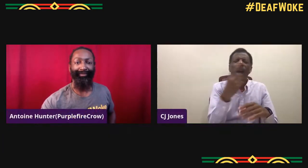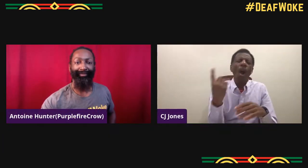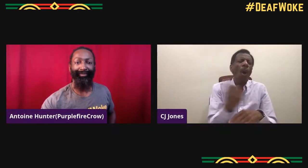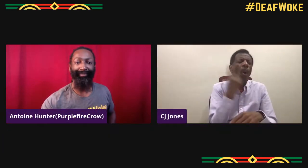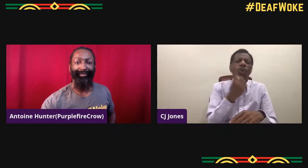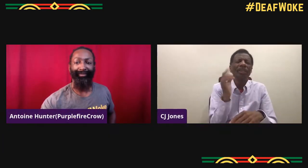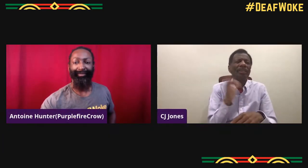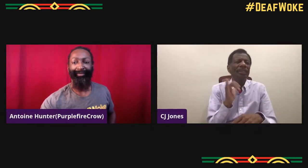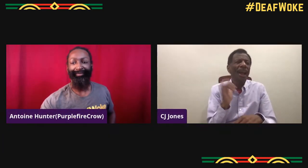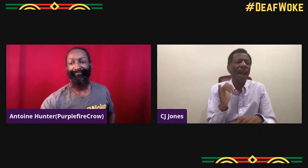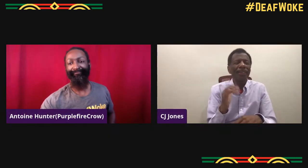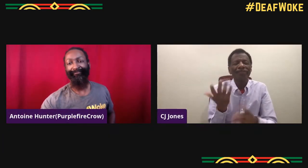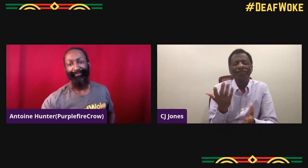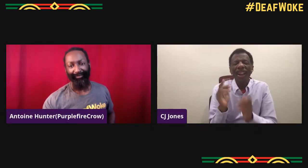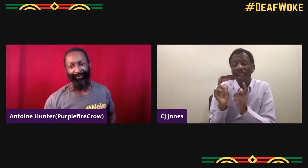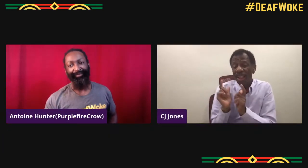Yeah, because when you get a role,